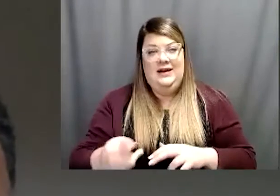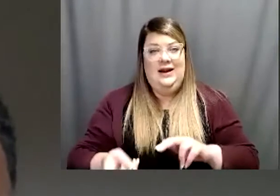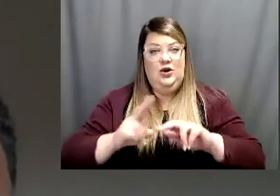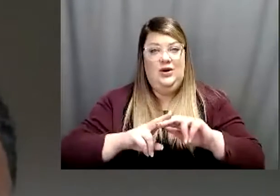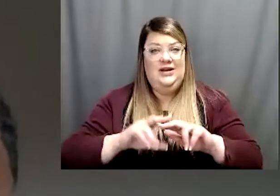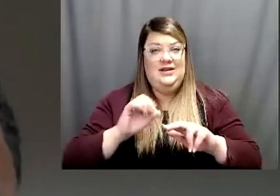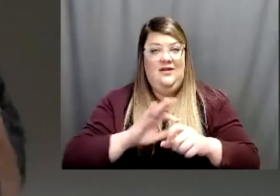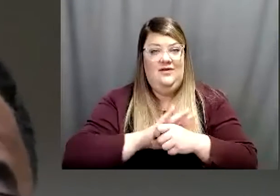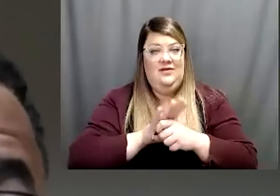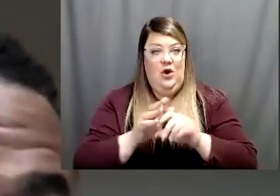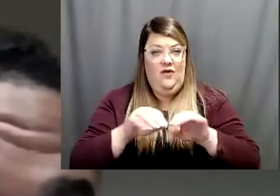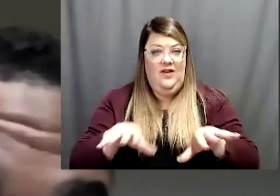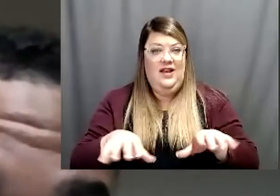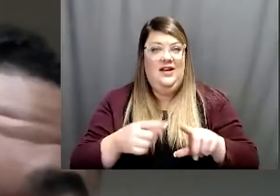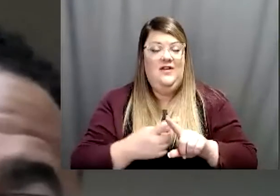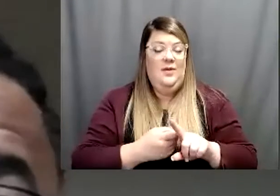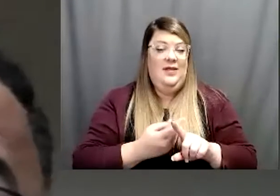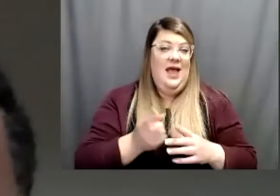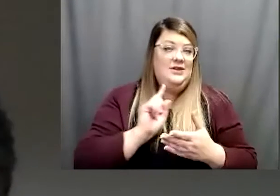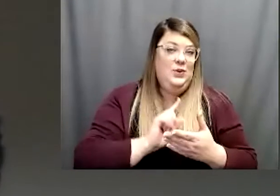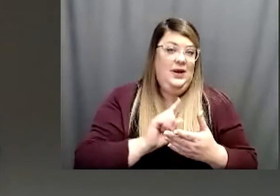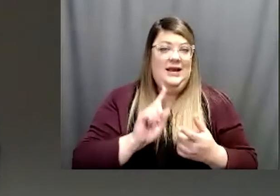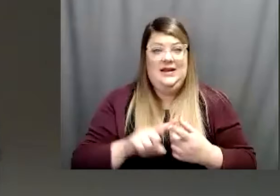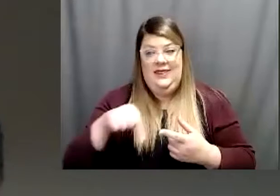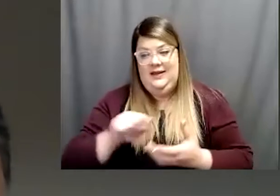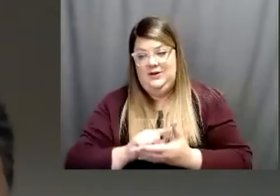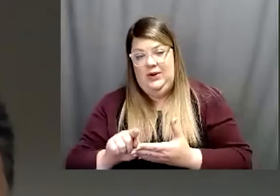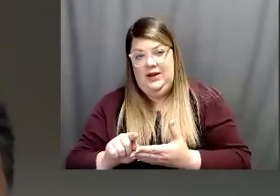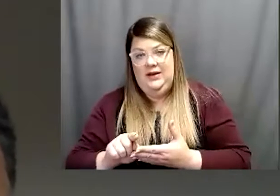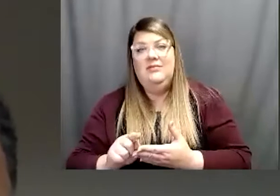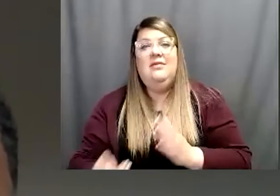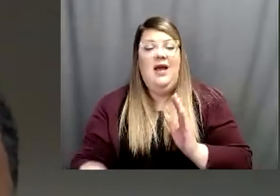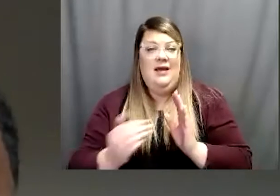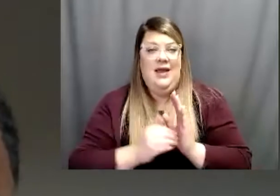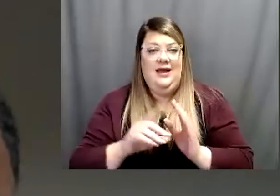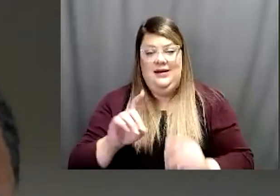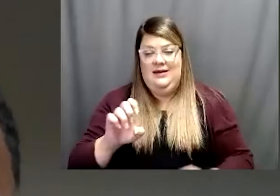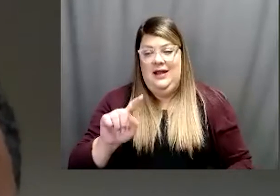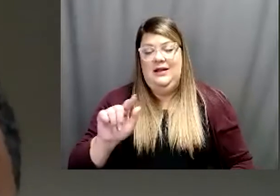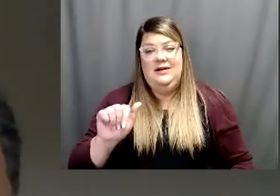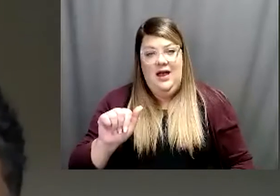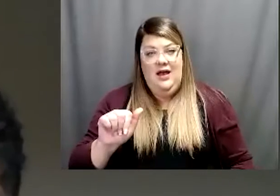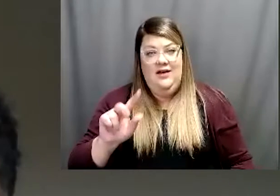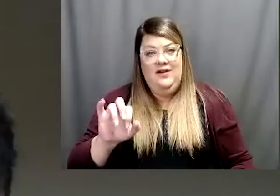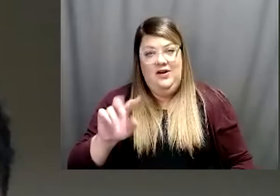cases, just from last week until this week. Again the delta variant is what's driving this increased